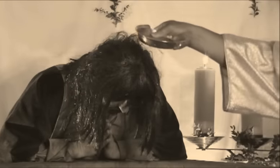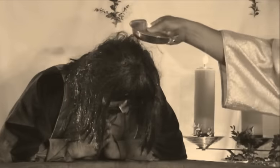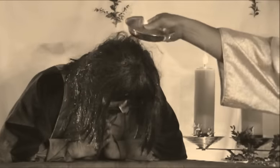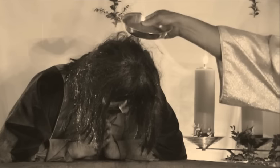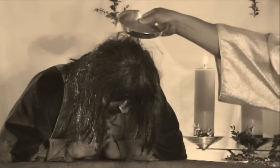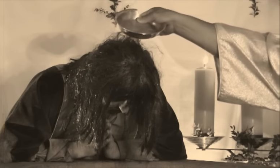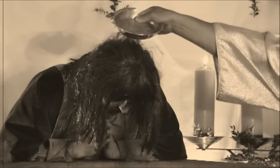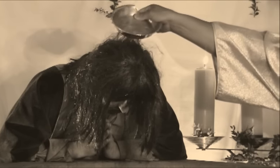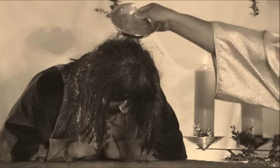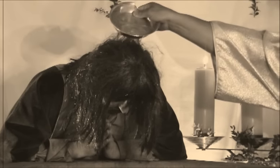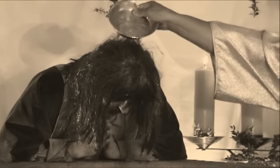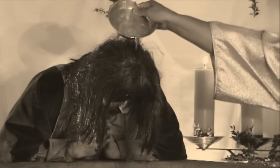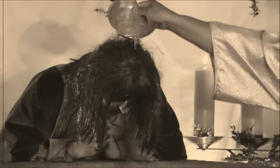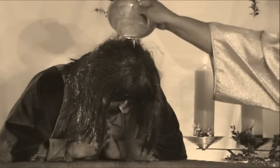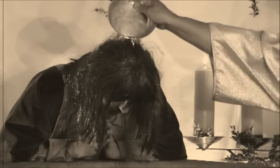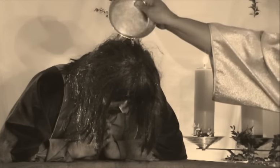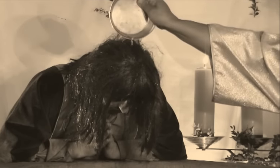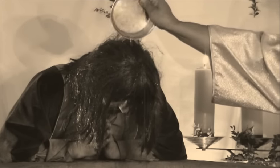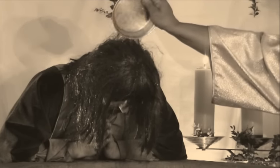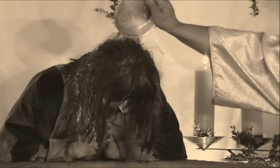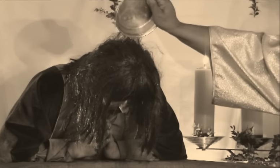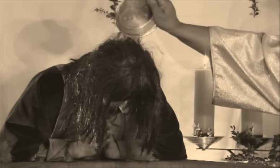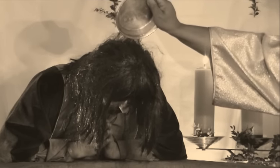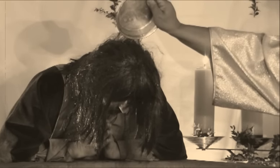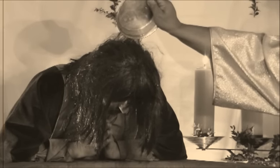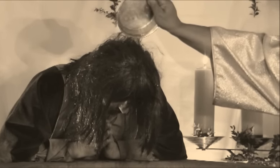and of the Holy Spirit.